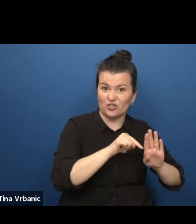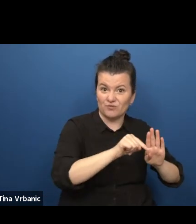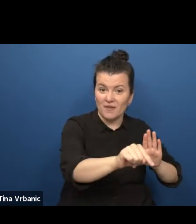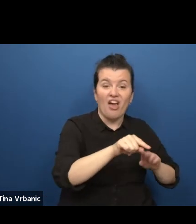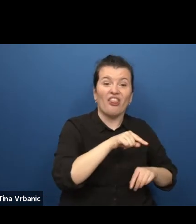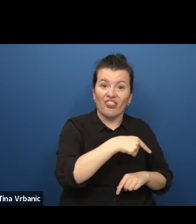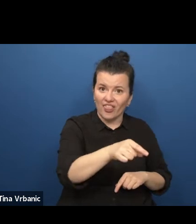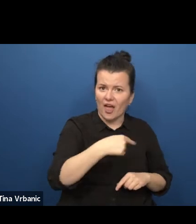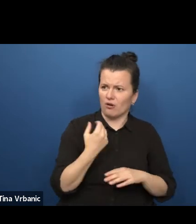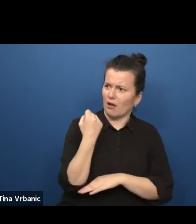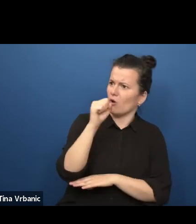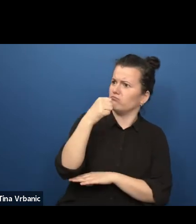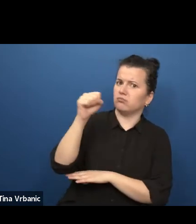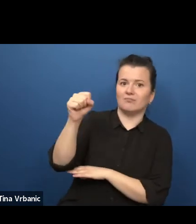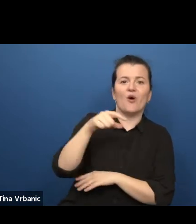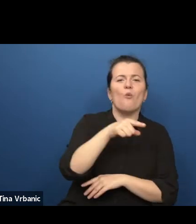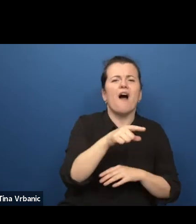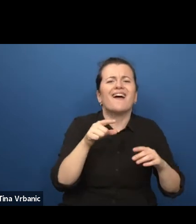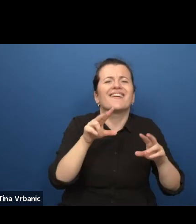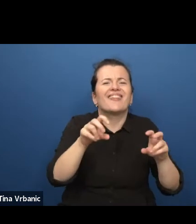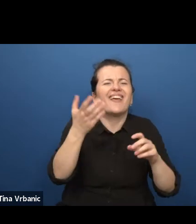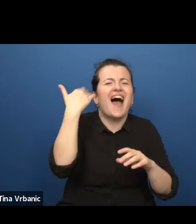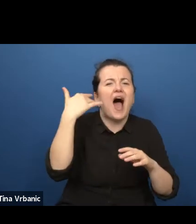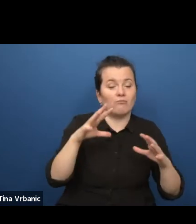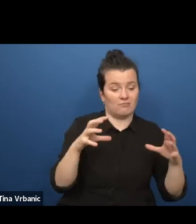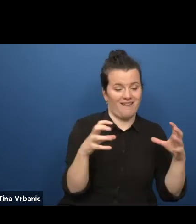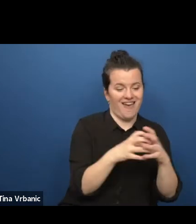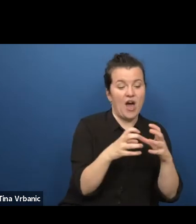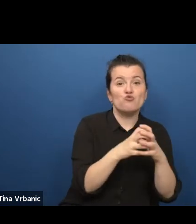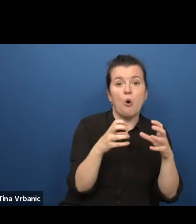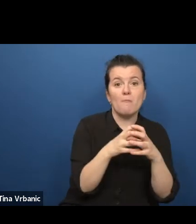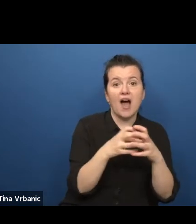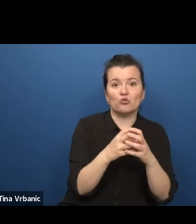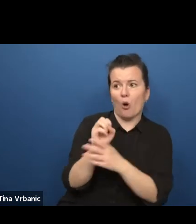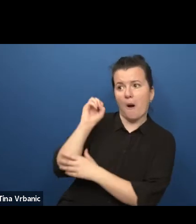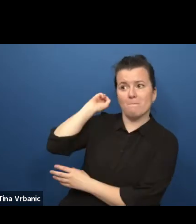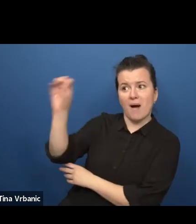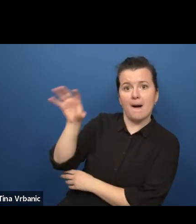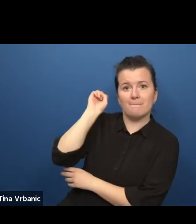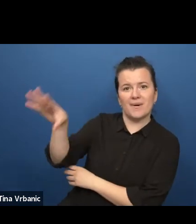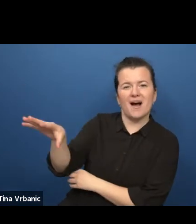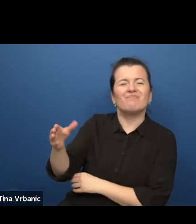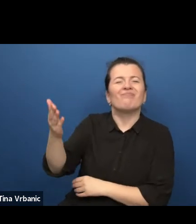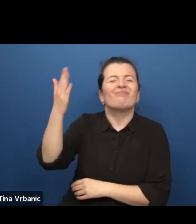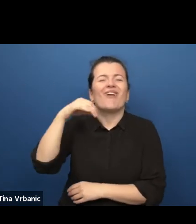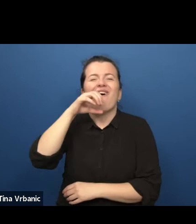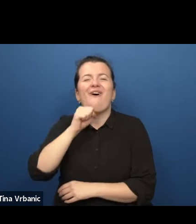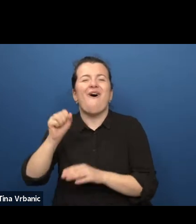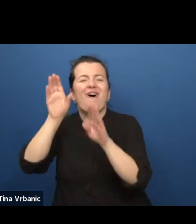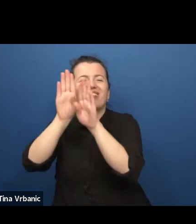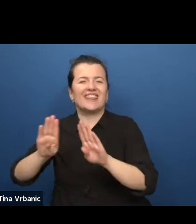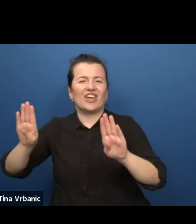throwing tomatoes in Bushwa theatres, to old fashioned actors in Bushwa performances